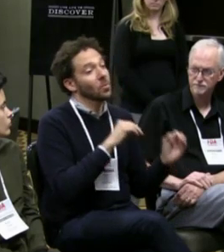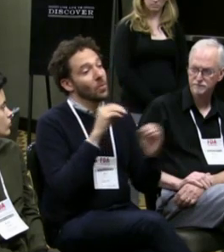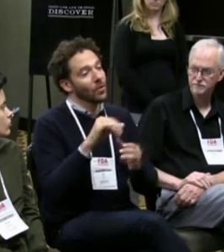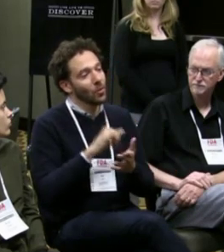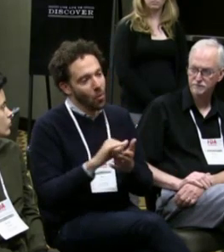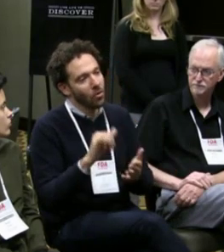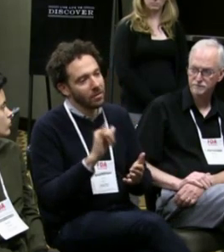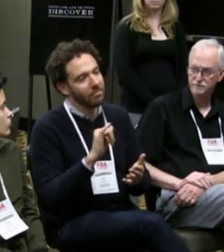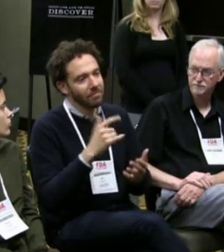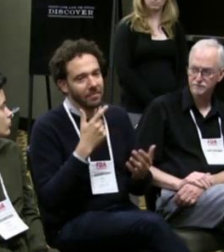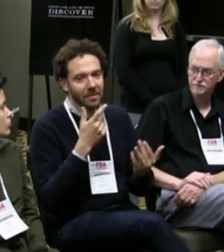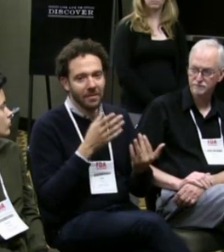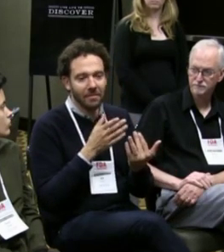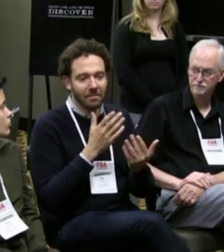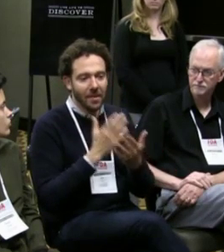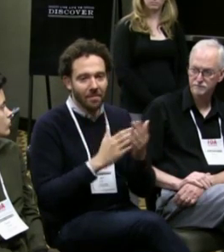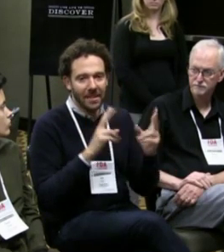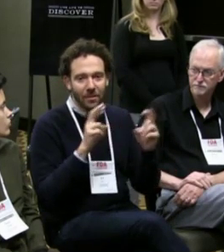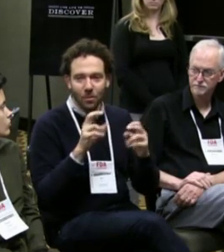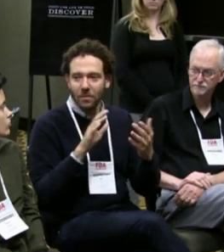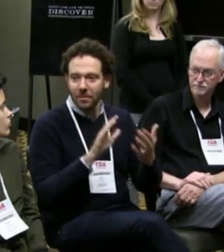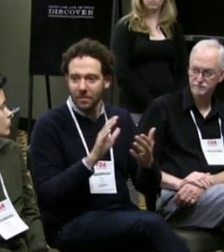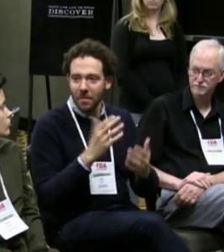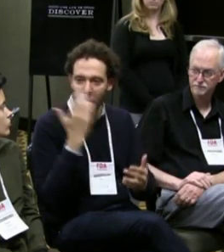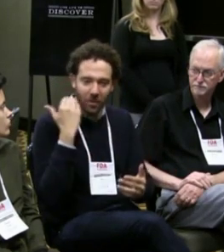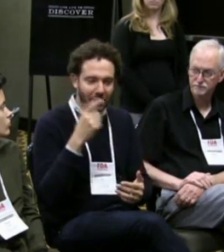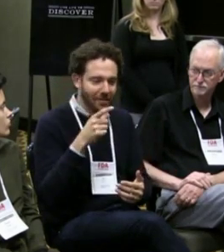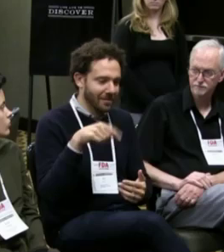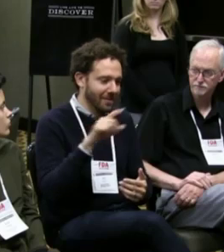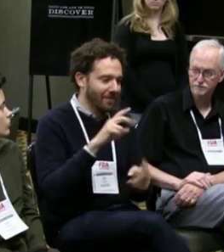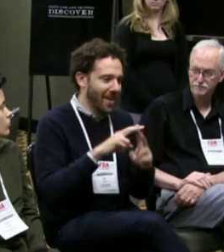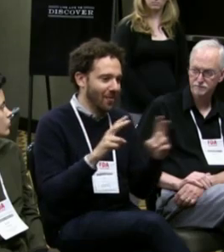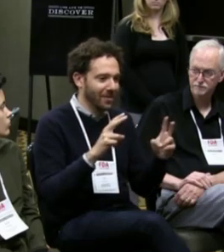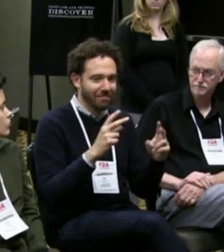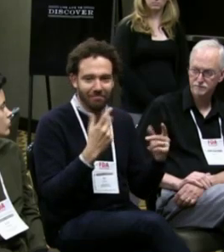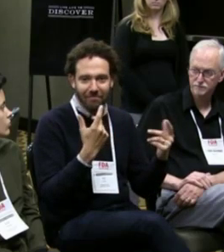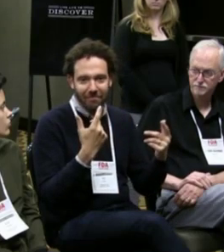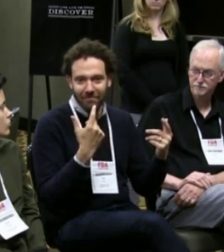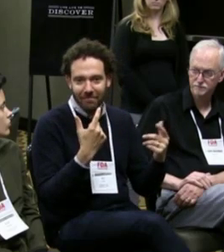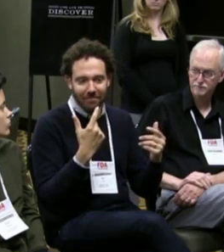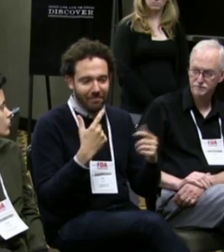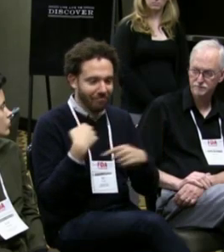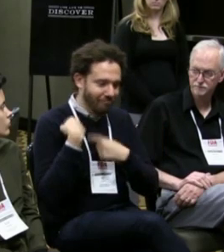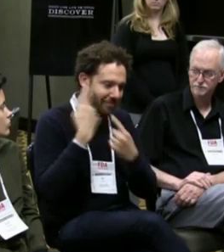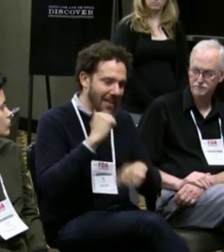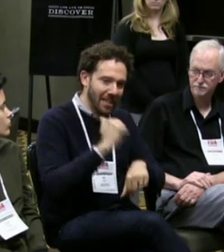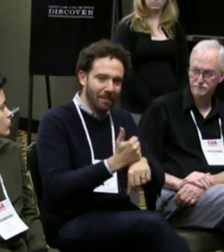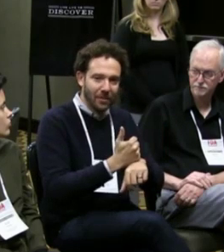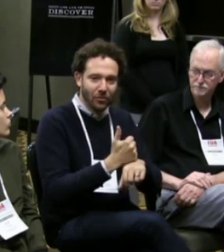(translator) In Los Angeles, we did have deaf technicians. When we moved to New York, we did face some issues